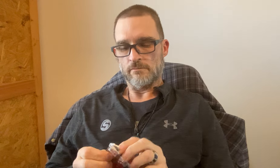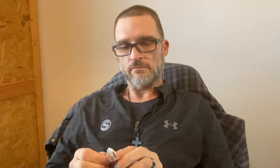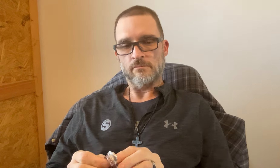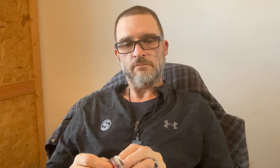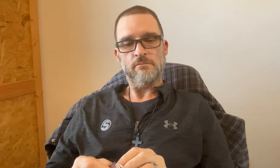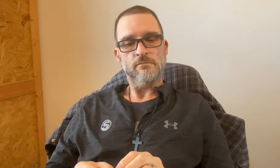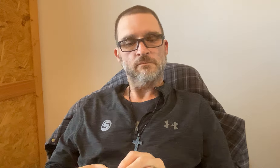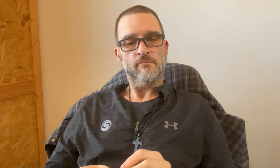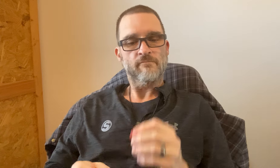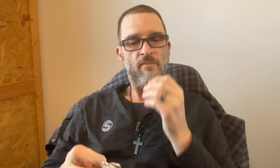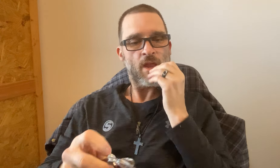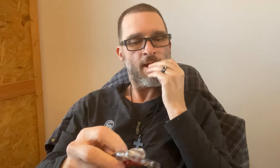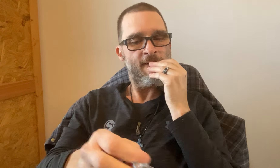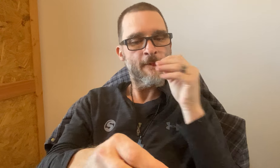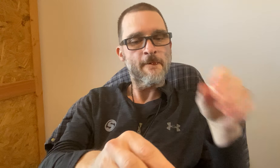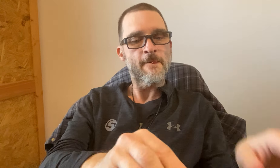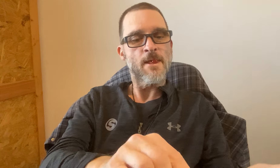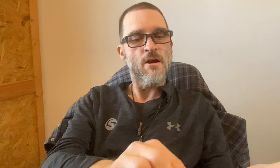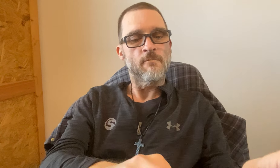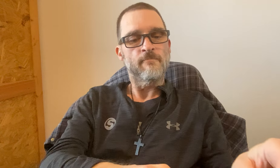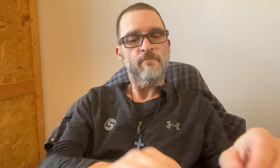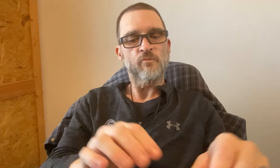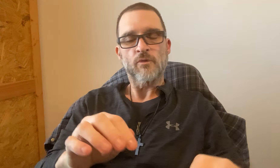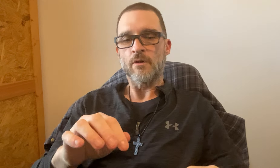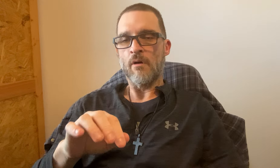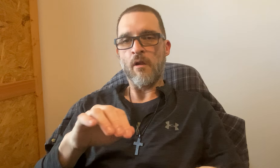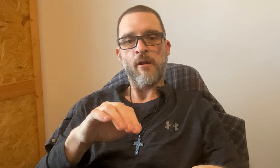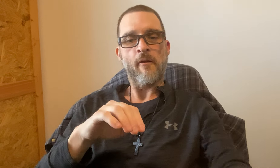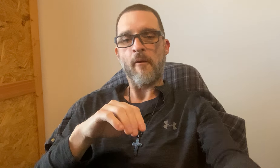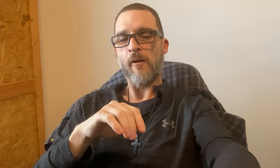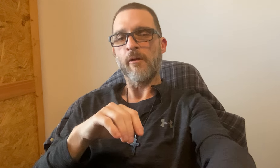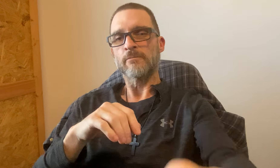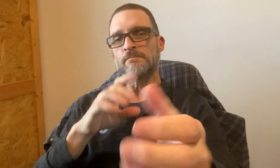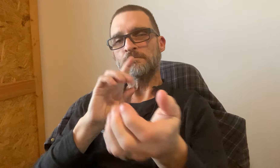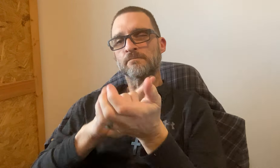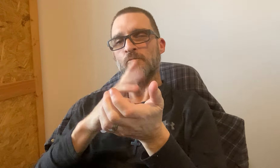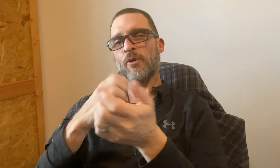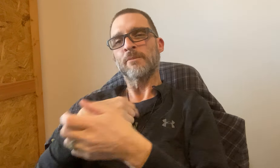*pfft*